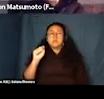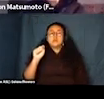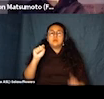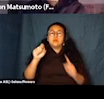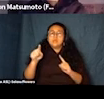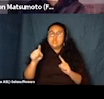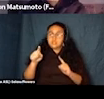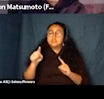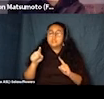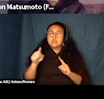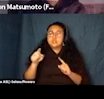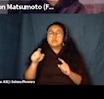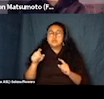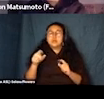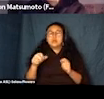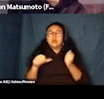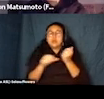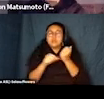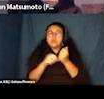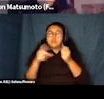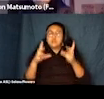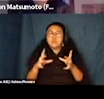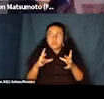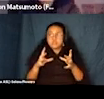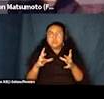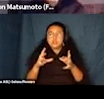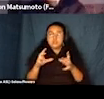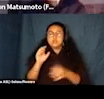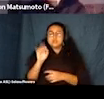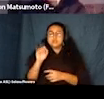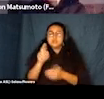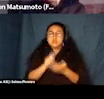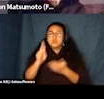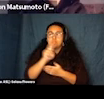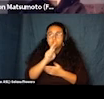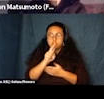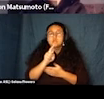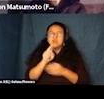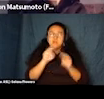at San Francisco state university. Founded in 1996 by historians and scholar activist Paul